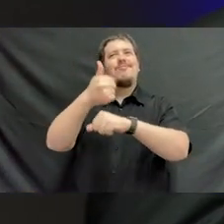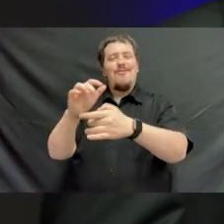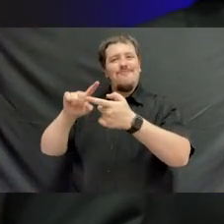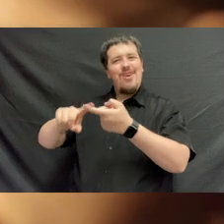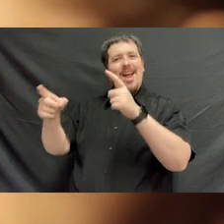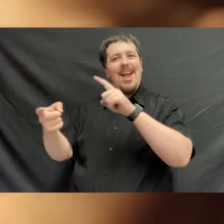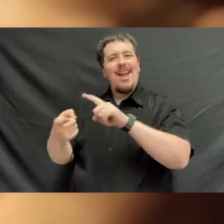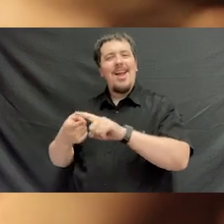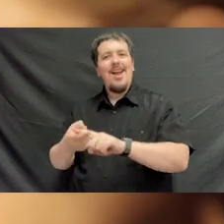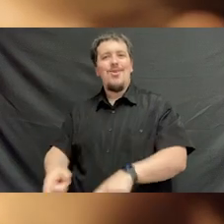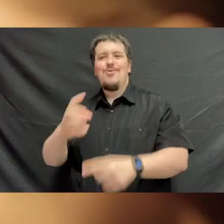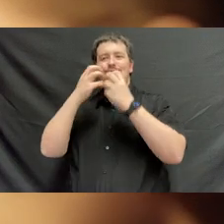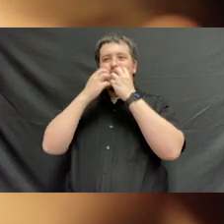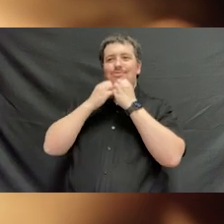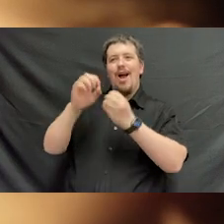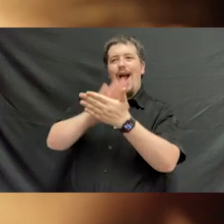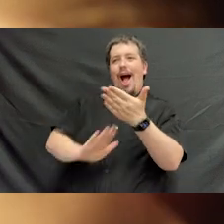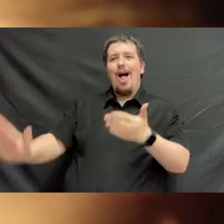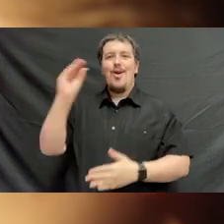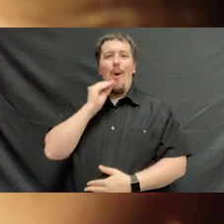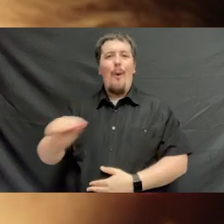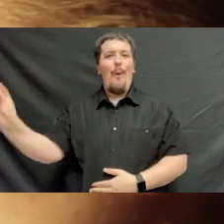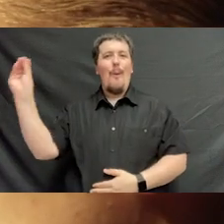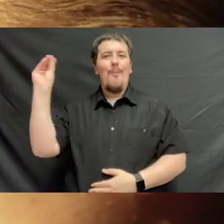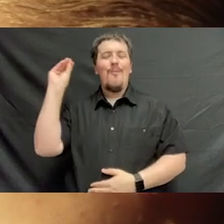Dear old college home